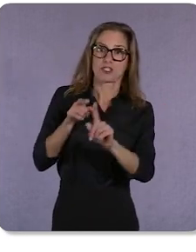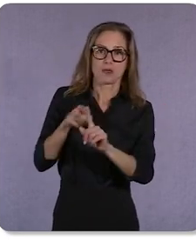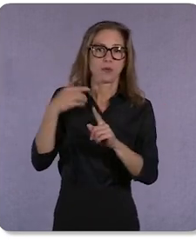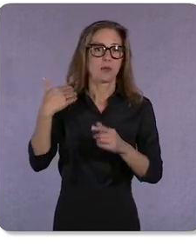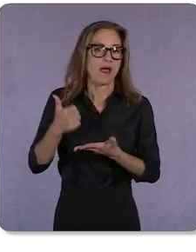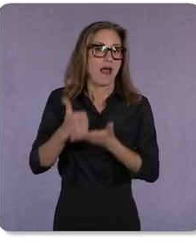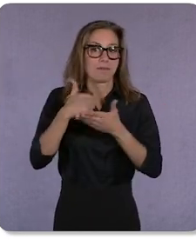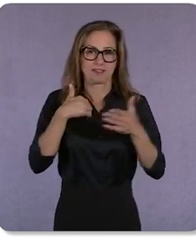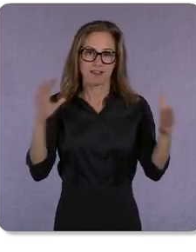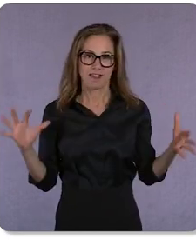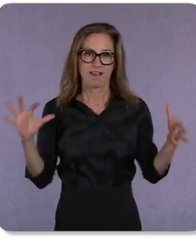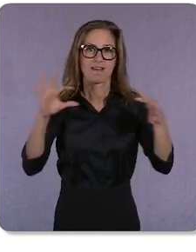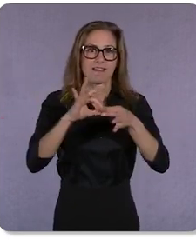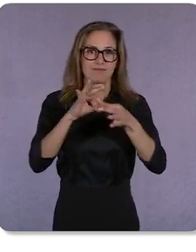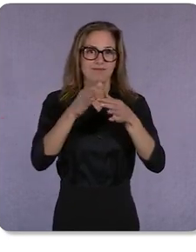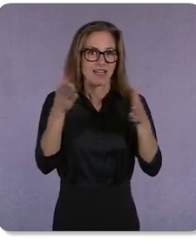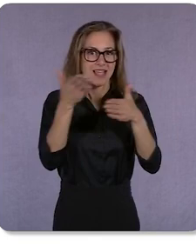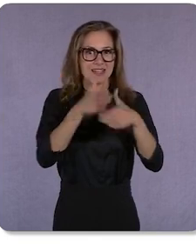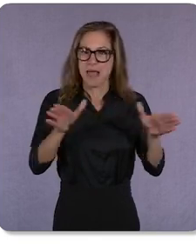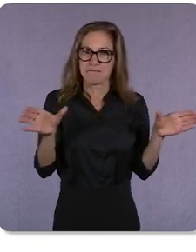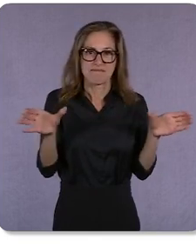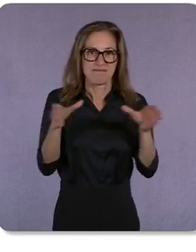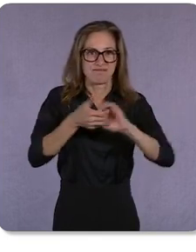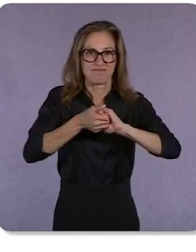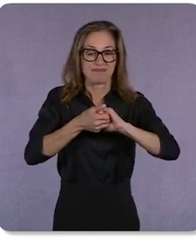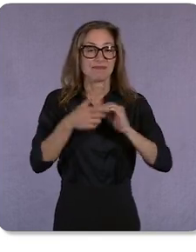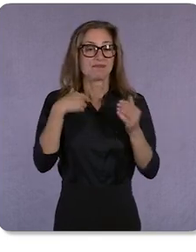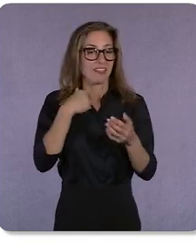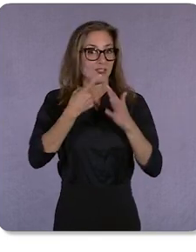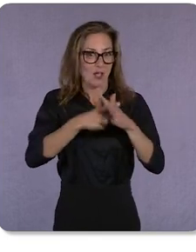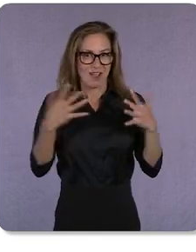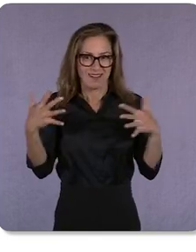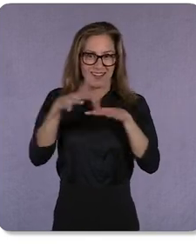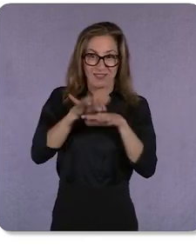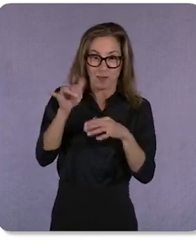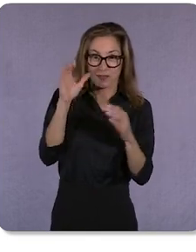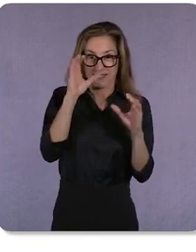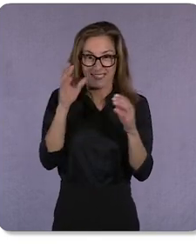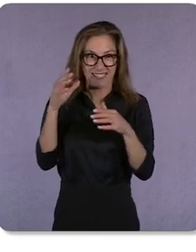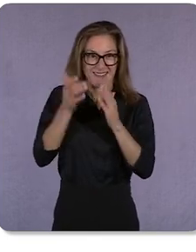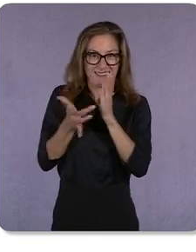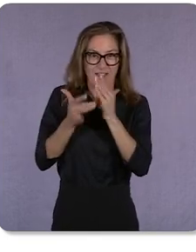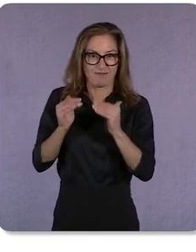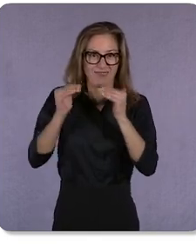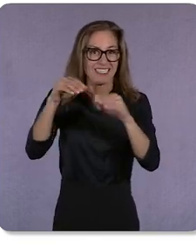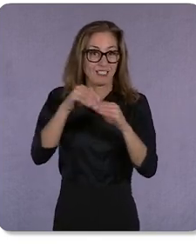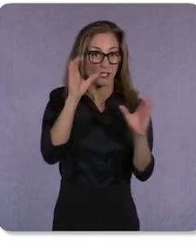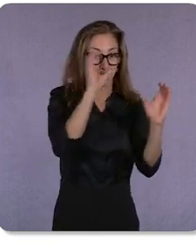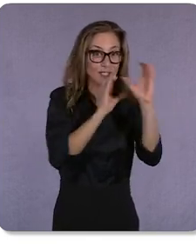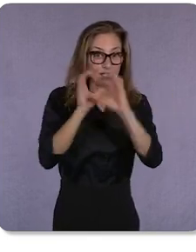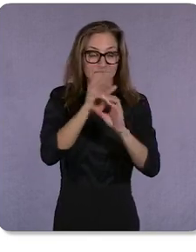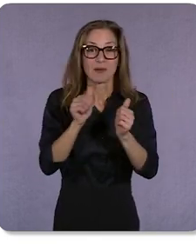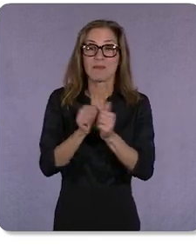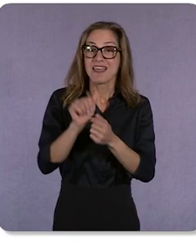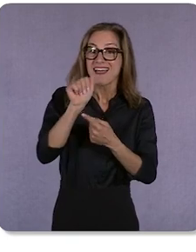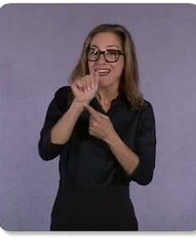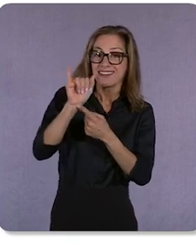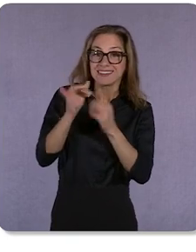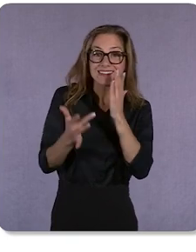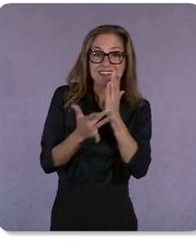and we’re beginning to see these advances in Search. With AI technologies like natural language understanding and computer vision,